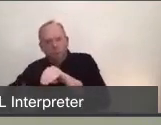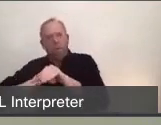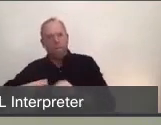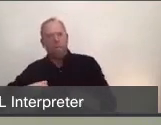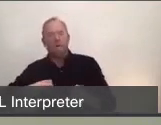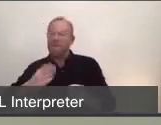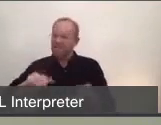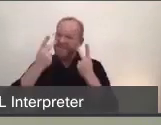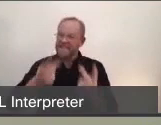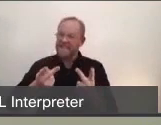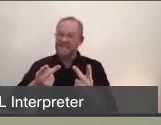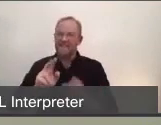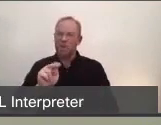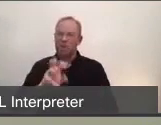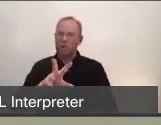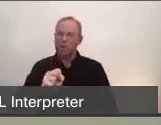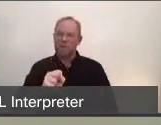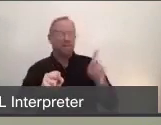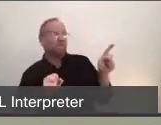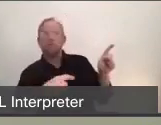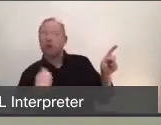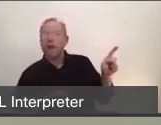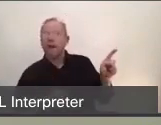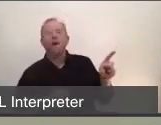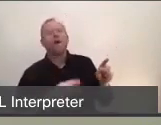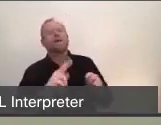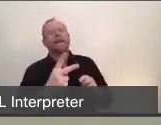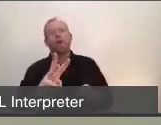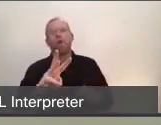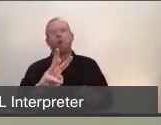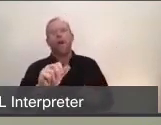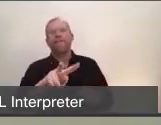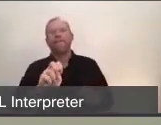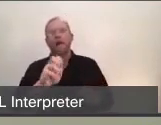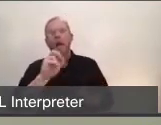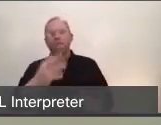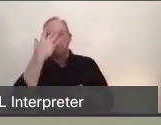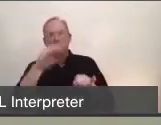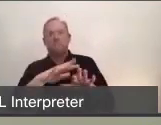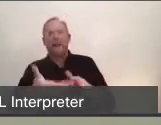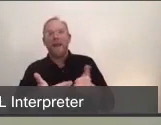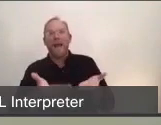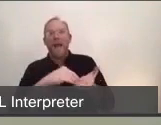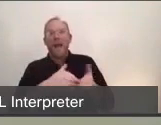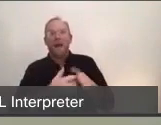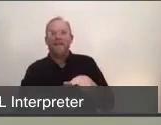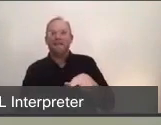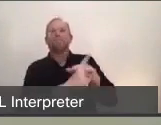That China is seeing a second wave, and that is what will happen in our community when we lift our shelter-in-place,